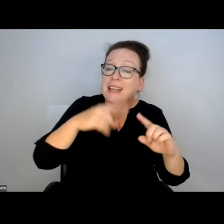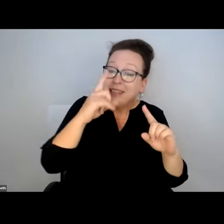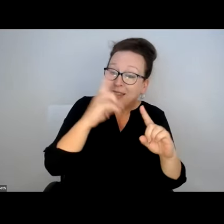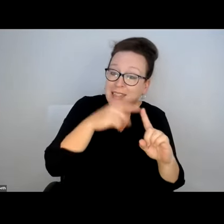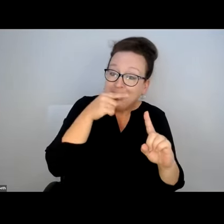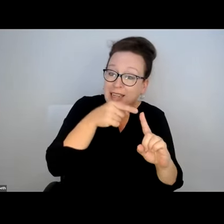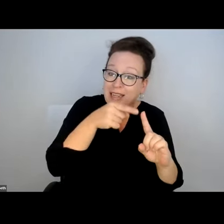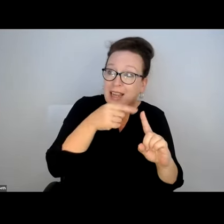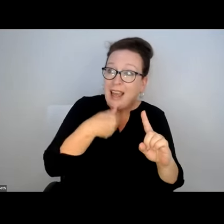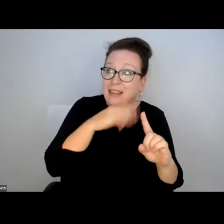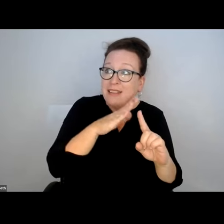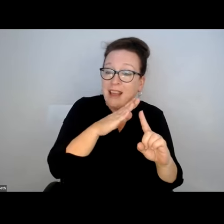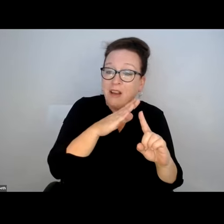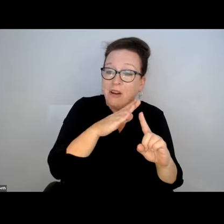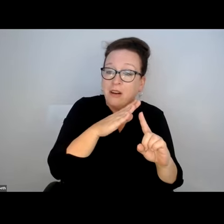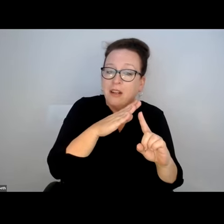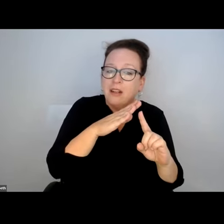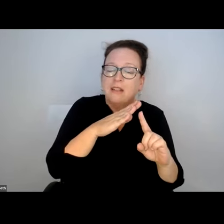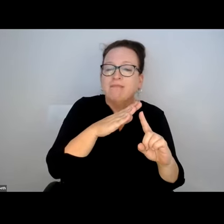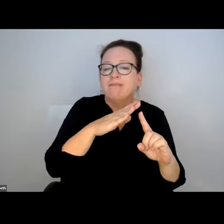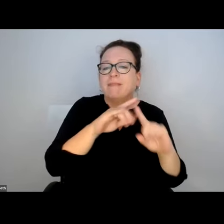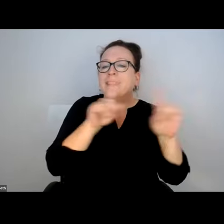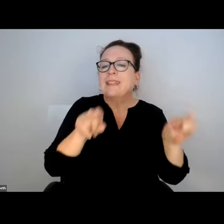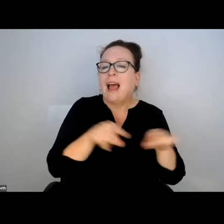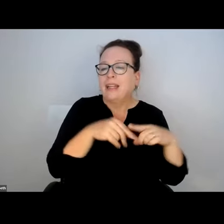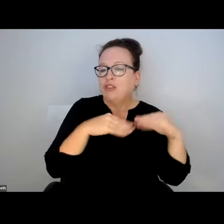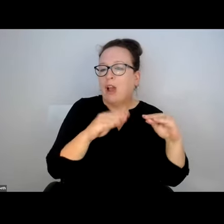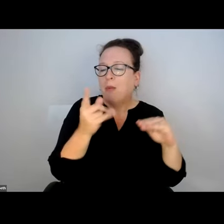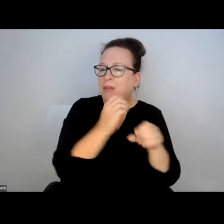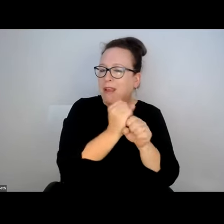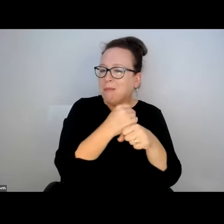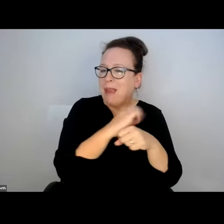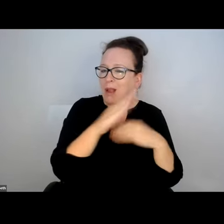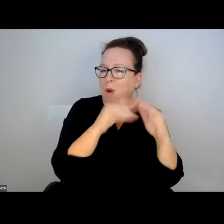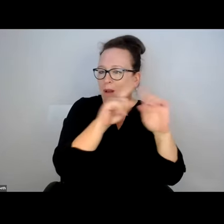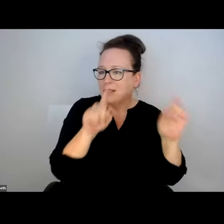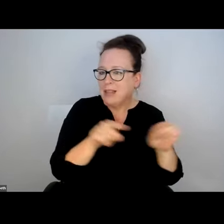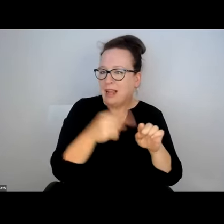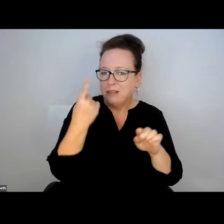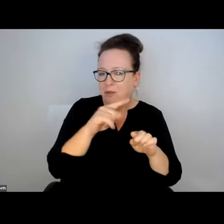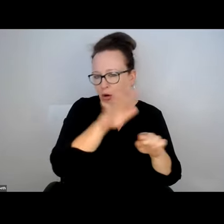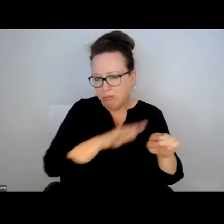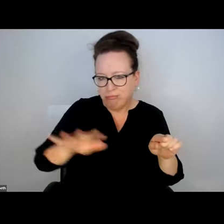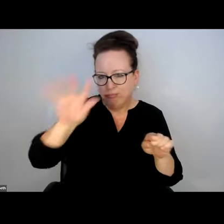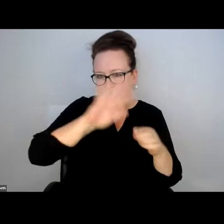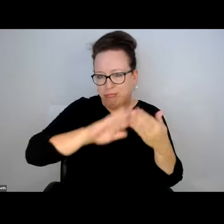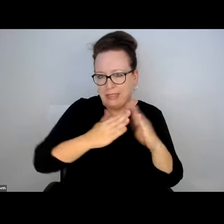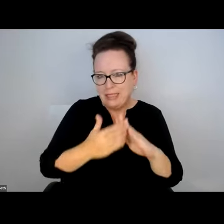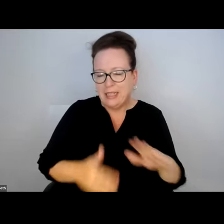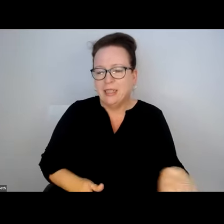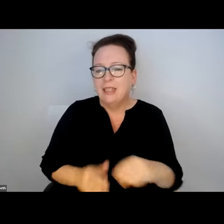ONE OF MY IDEAS THAT I WANT TO BRING UP, THE T HAS THEIR MAIN SIGN SHOP.